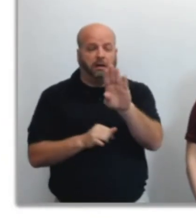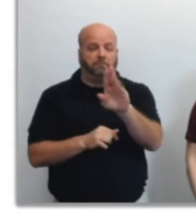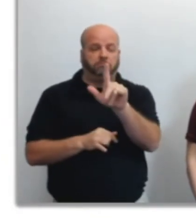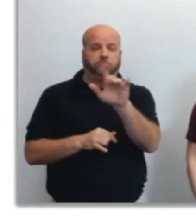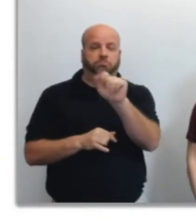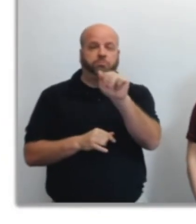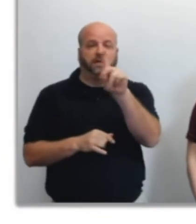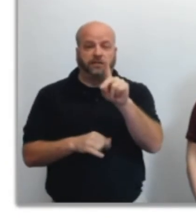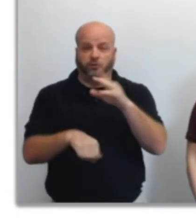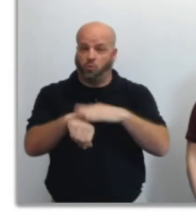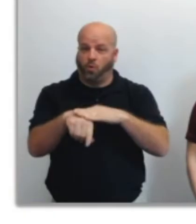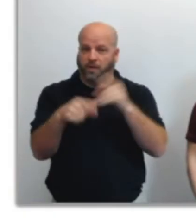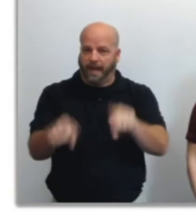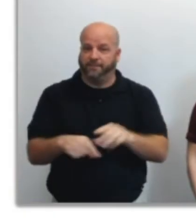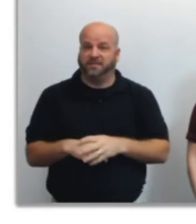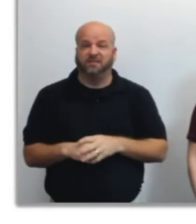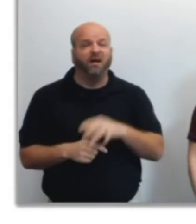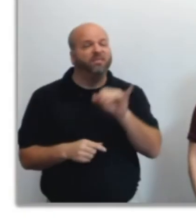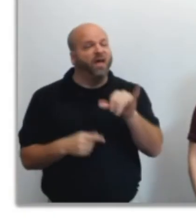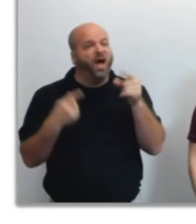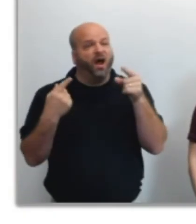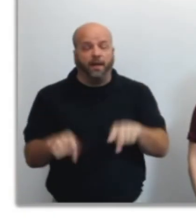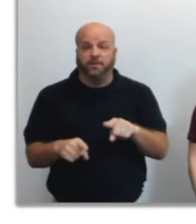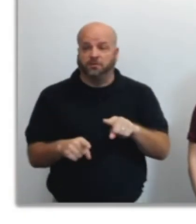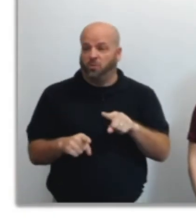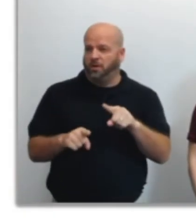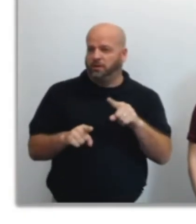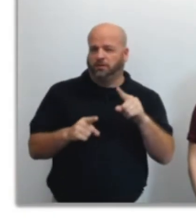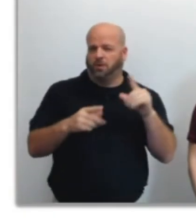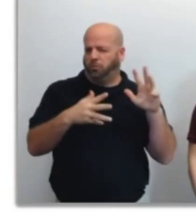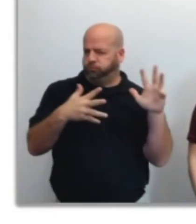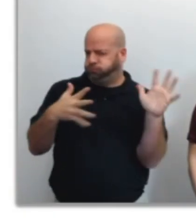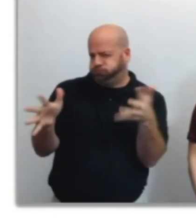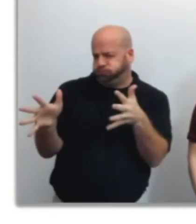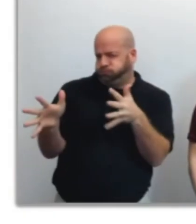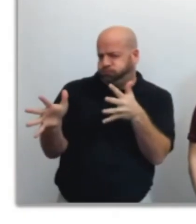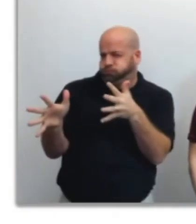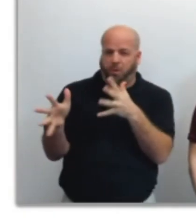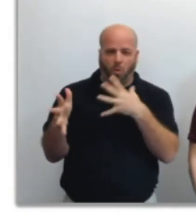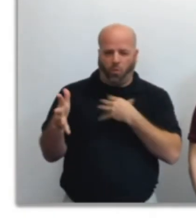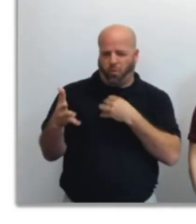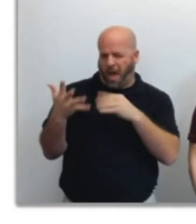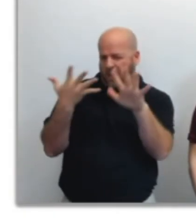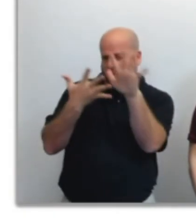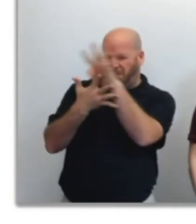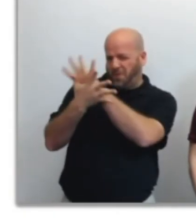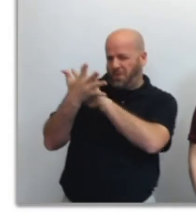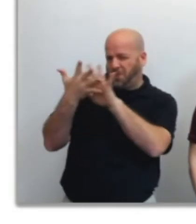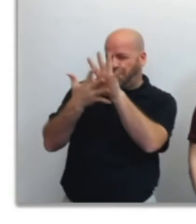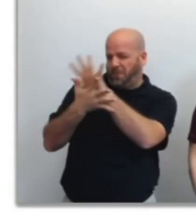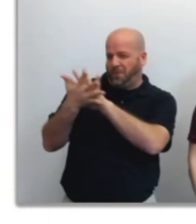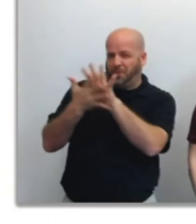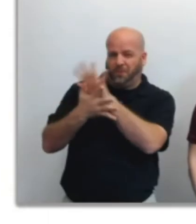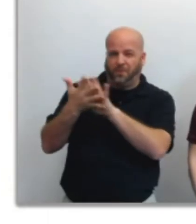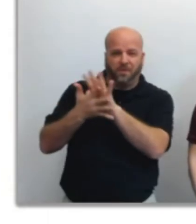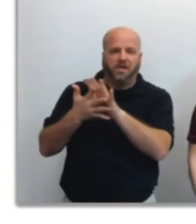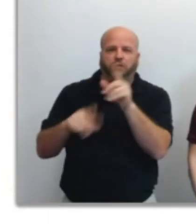Blizzards occur when strong winds cause blowing snow and whiteout conditions, making for exceptionally dangerous or impossible travel.